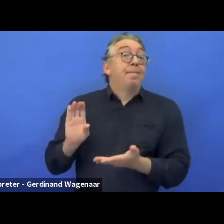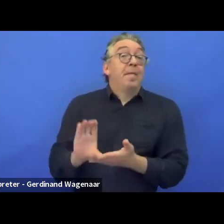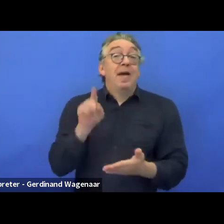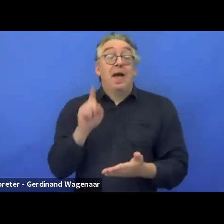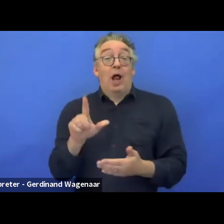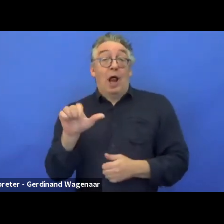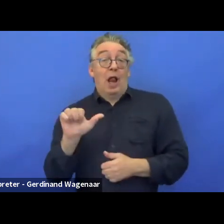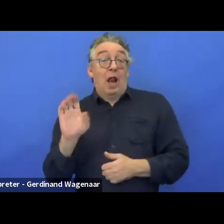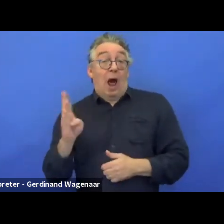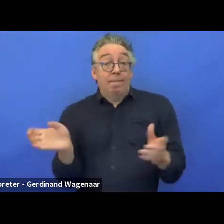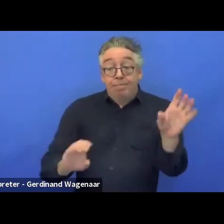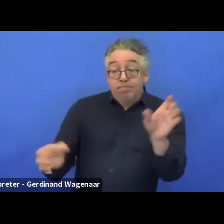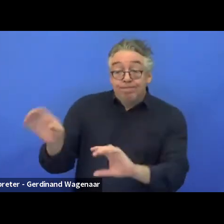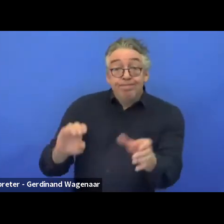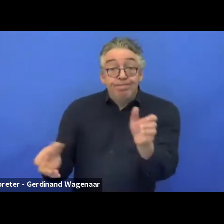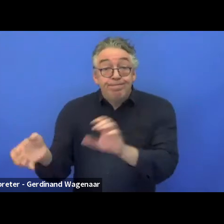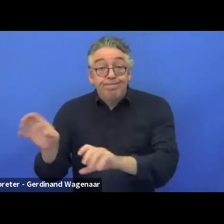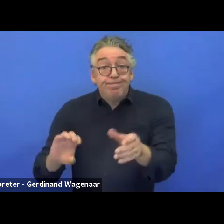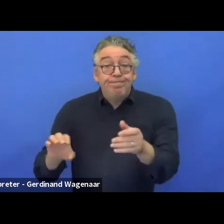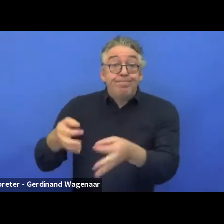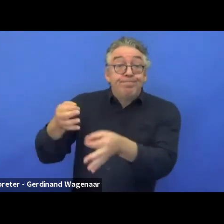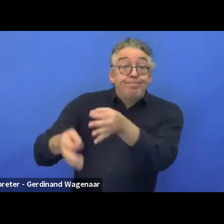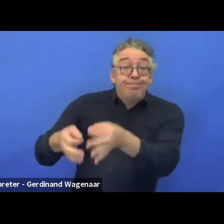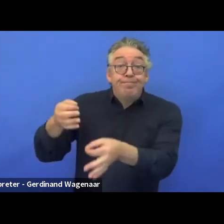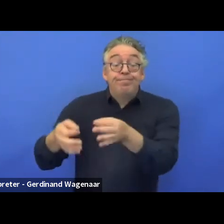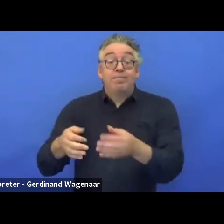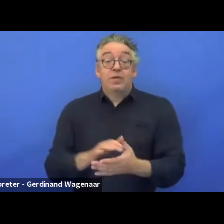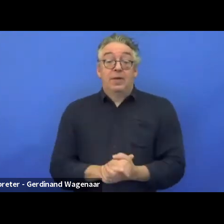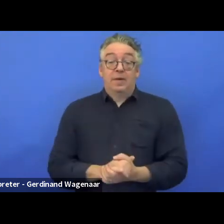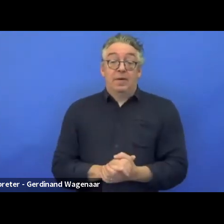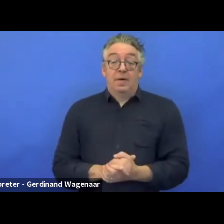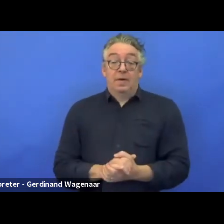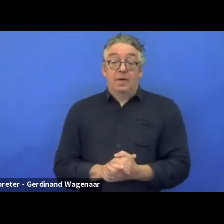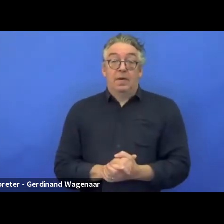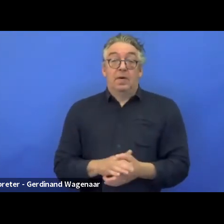to projects to do something very concrete, for example,